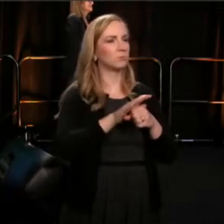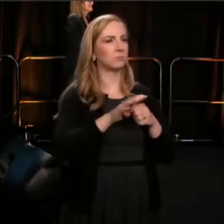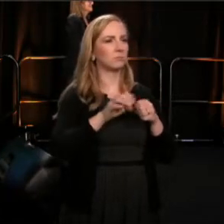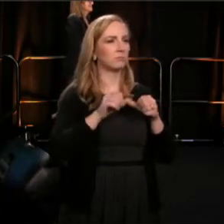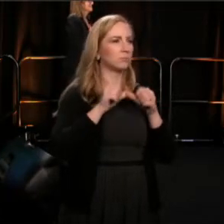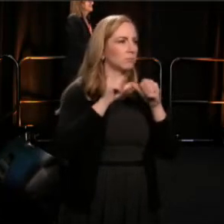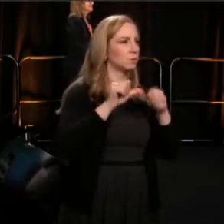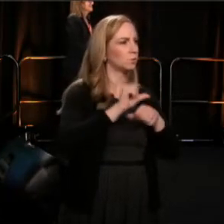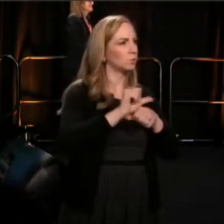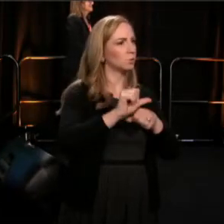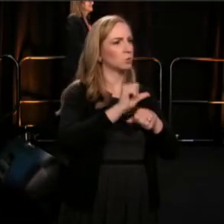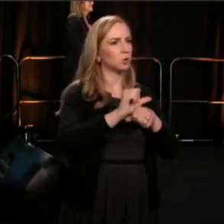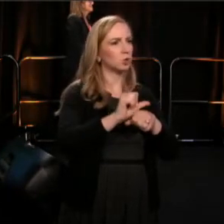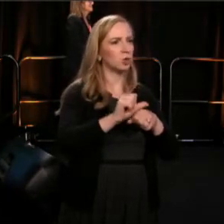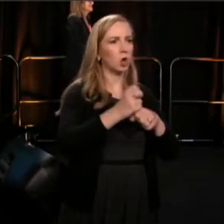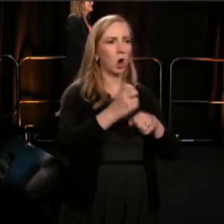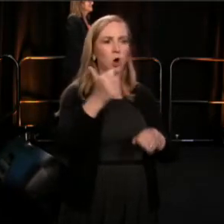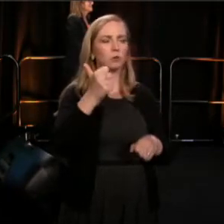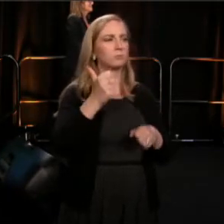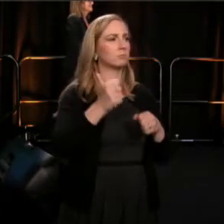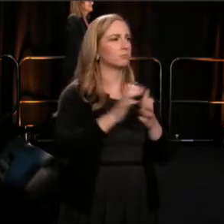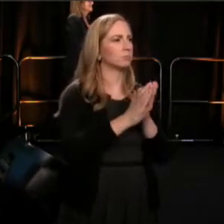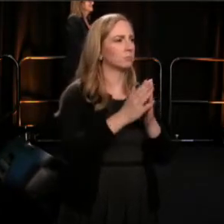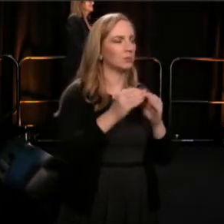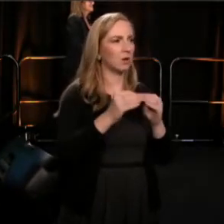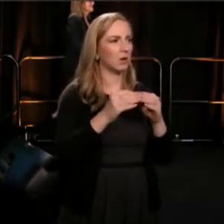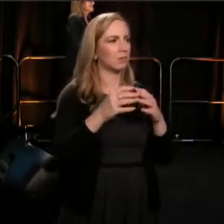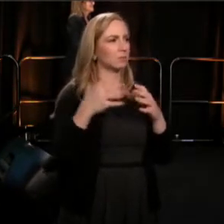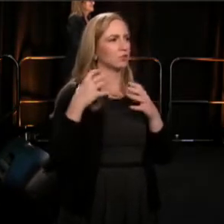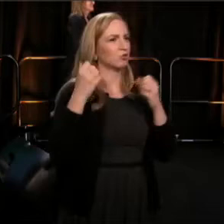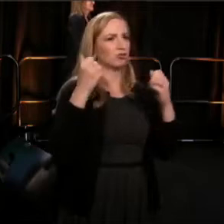and getting stronger. Thank you very much.